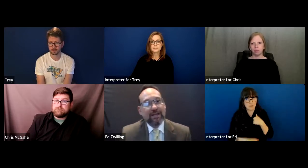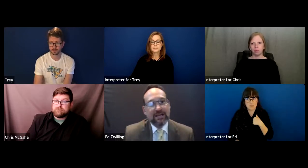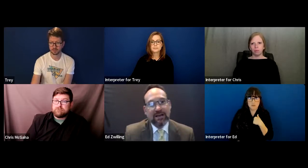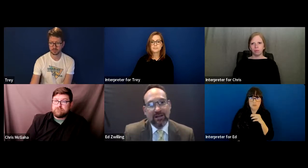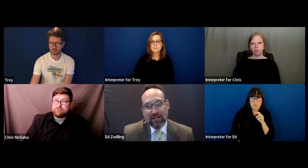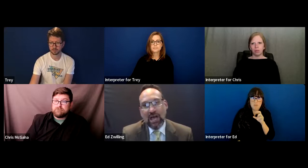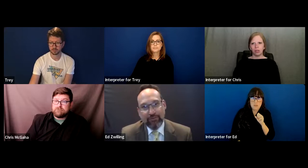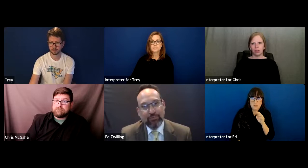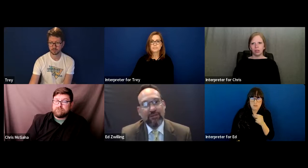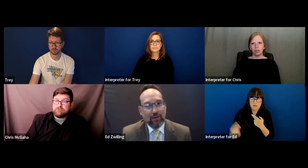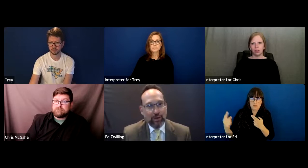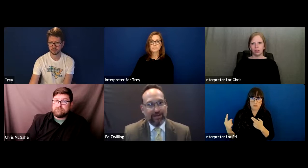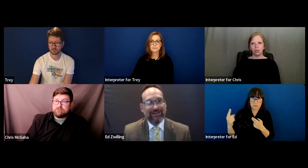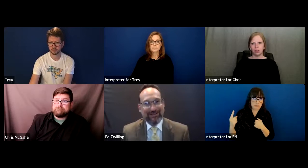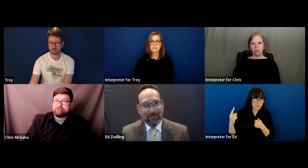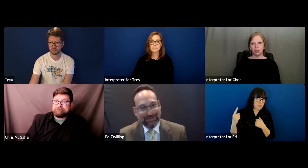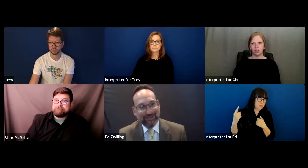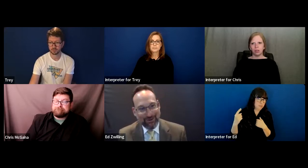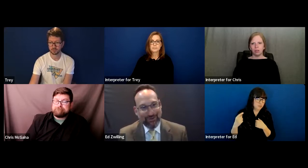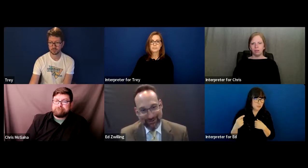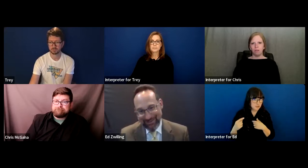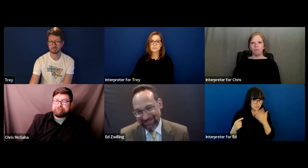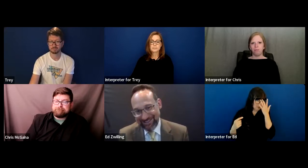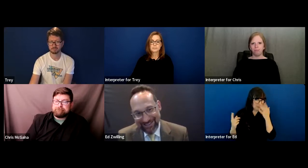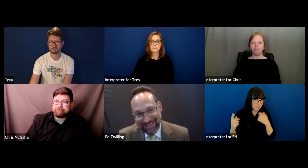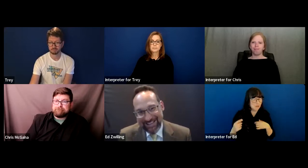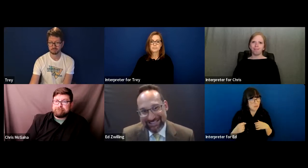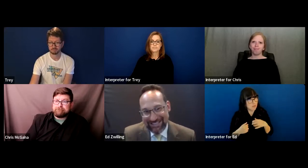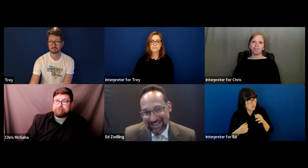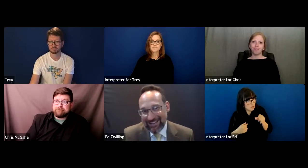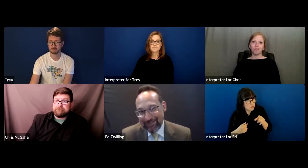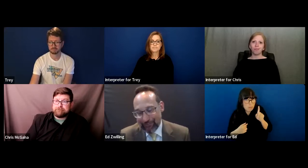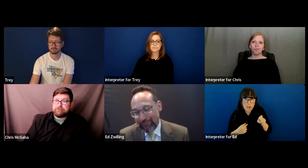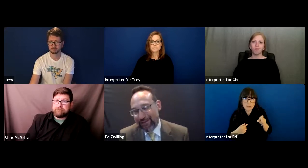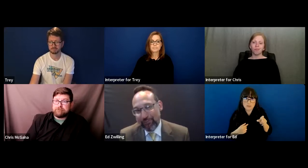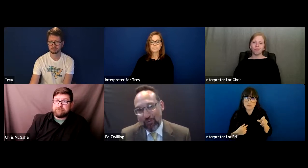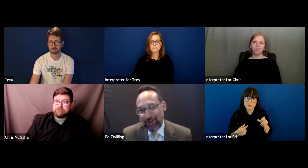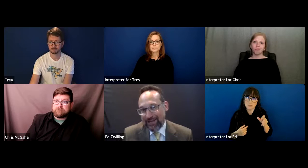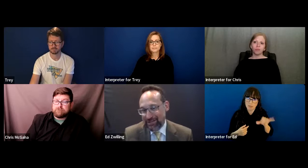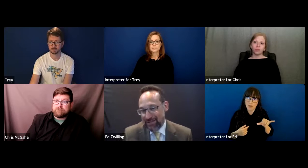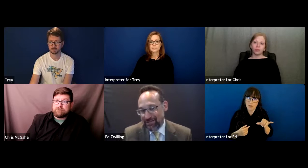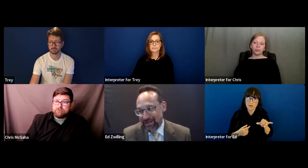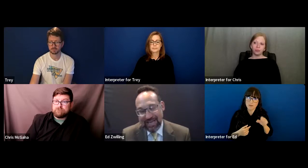And it's kind of like you have to be that way to make sure that your kid is getting the free and appropriate education.